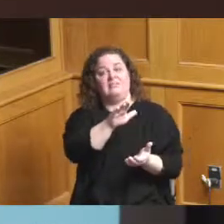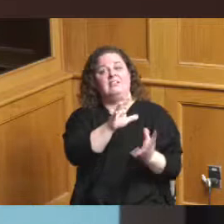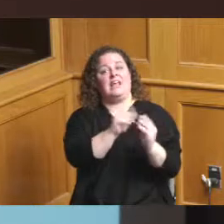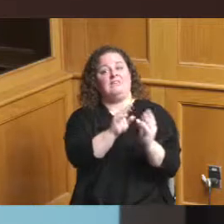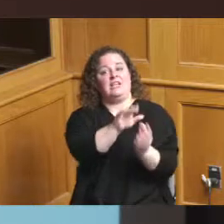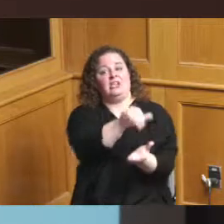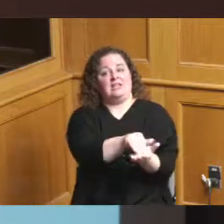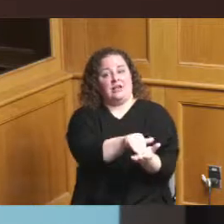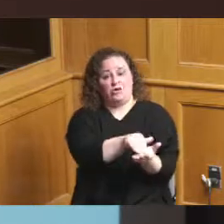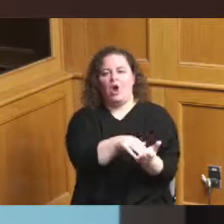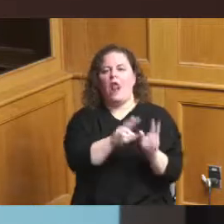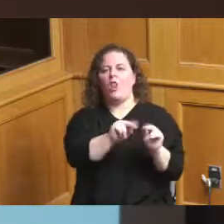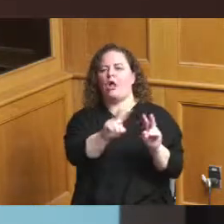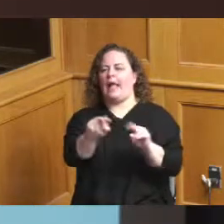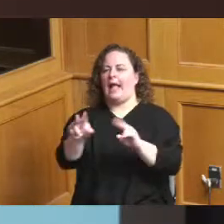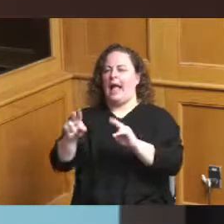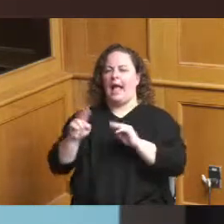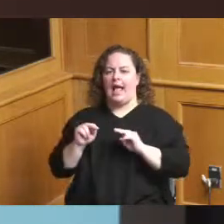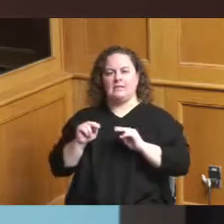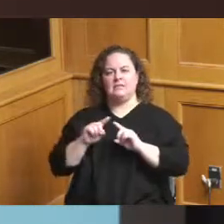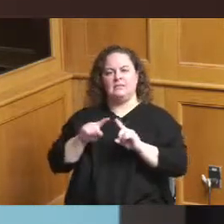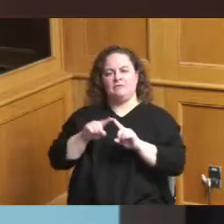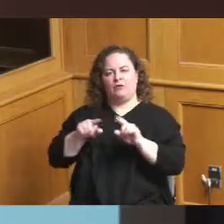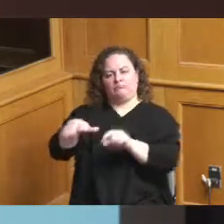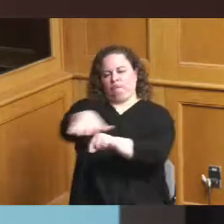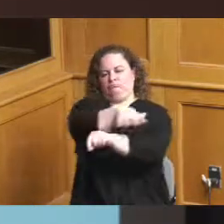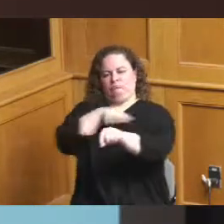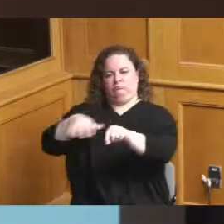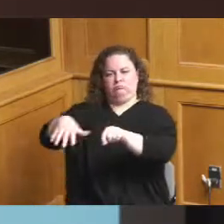sites around there and how they can connect back to the city and the only other thing that wasn't